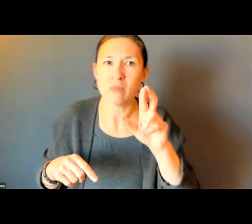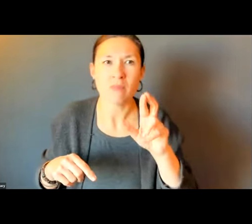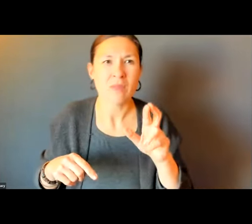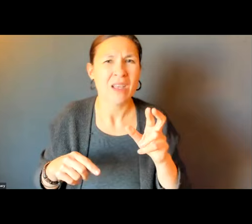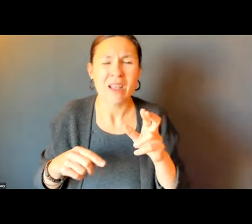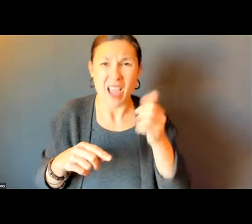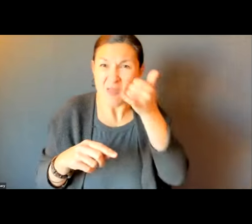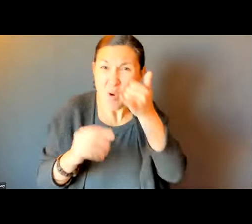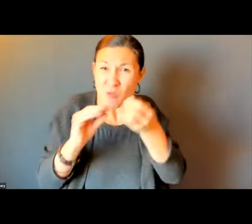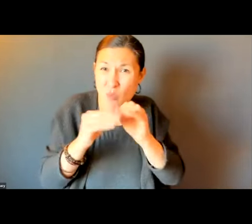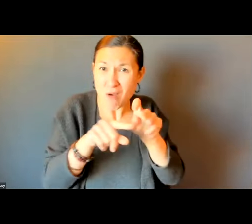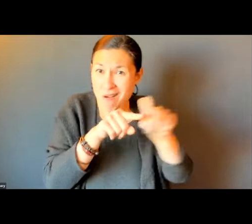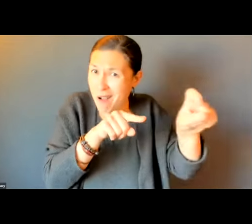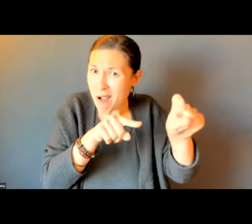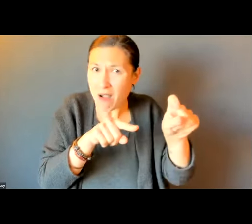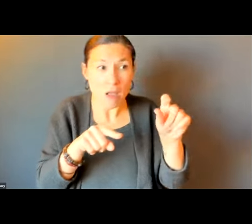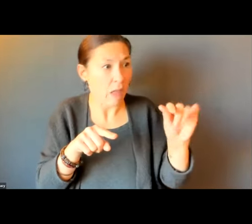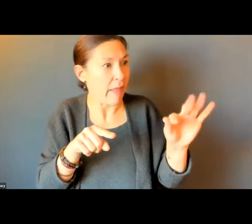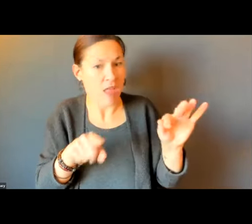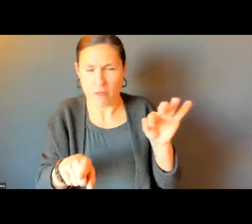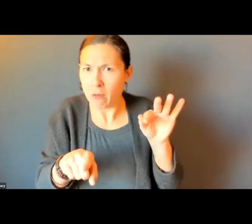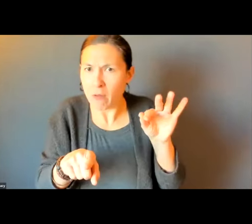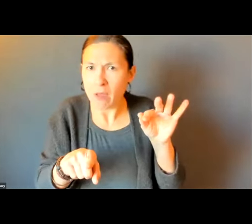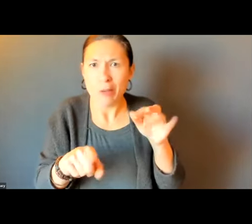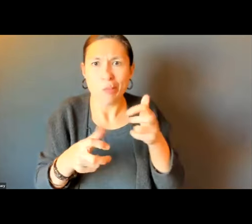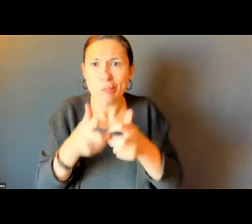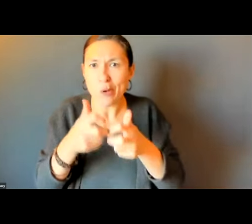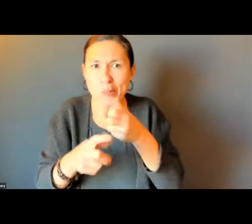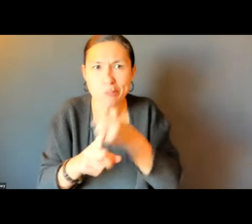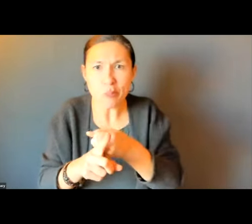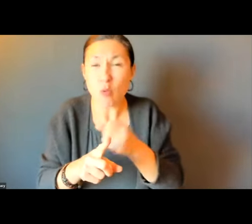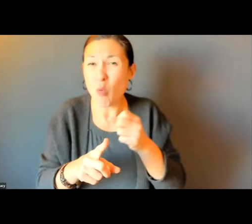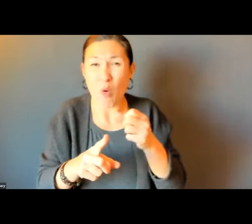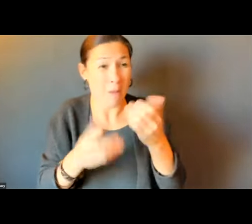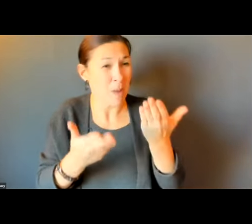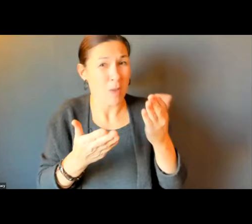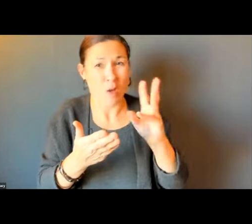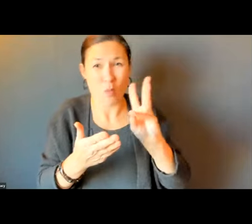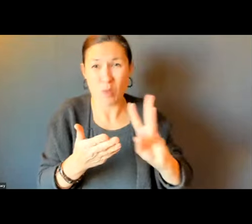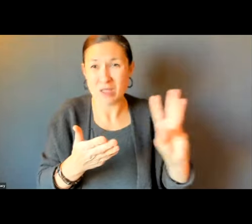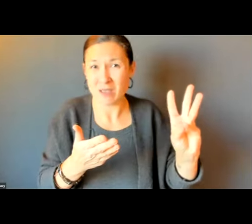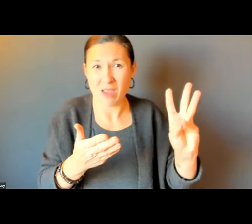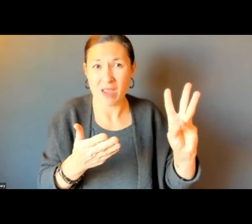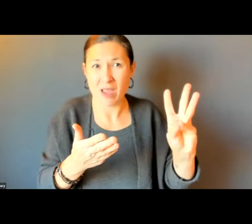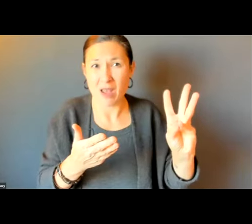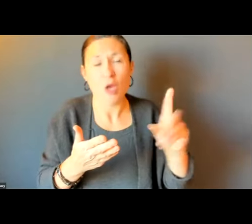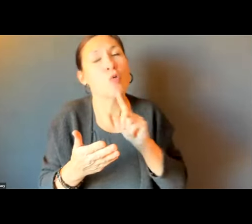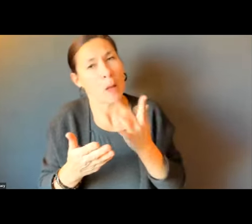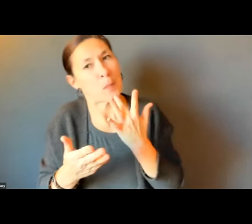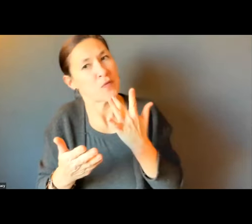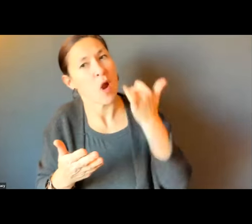WE CAN HEAR YOU. OKAY, GREAT. IS THERE A NUMBER THAT WE CAN